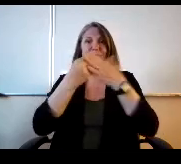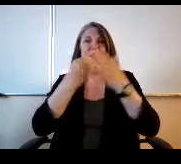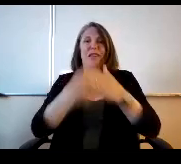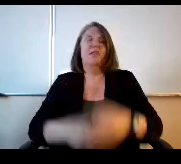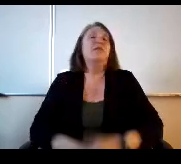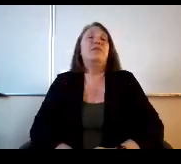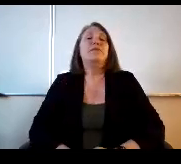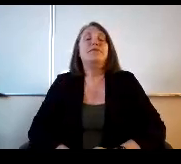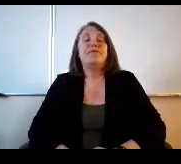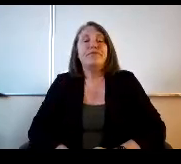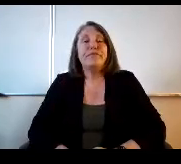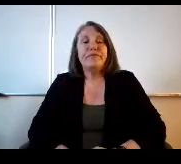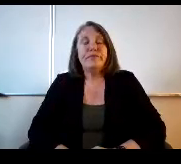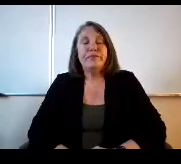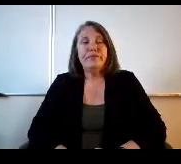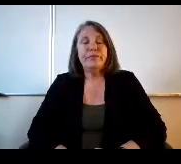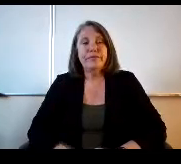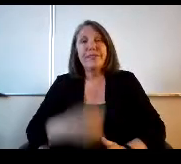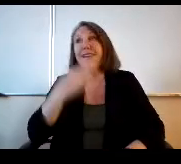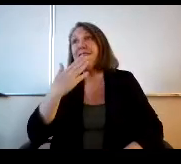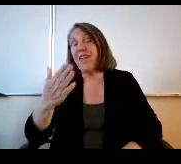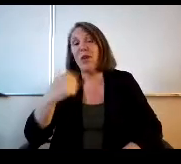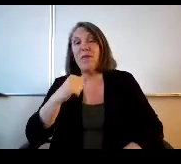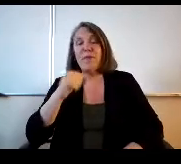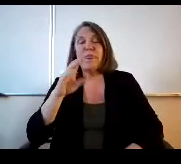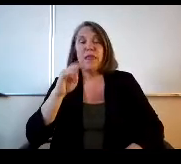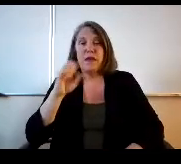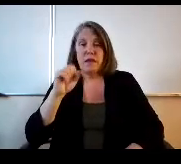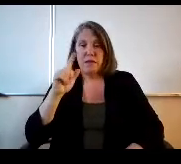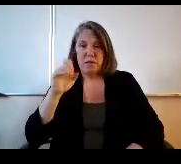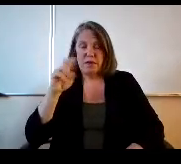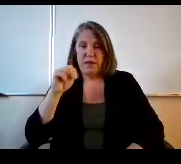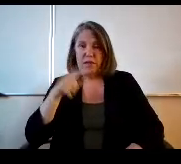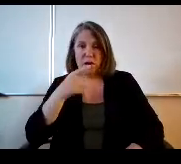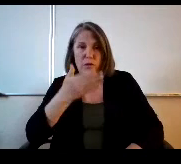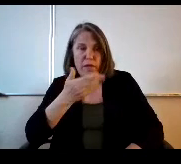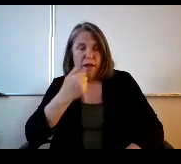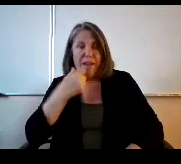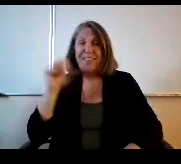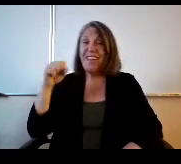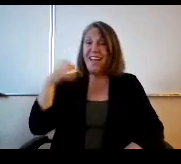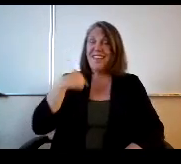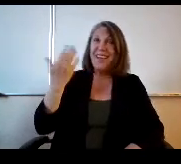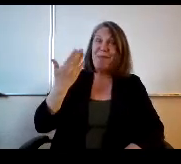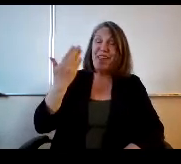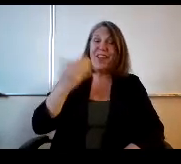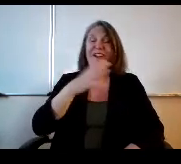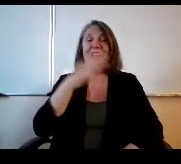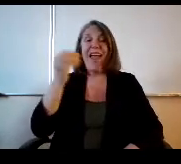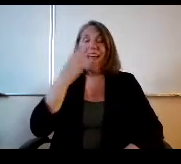Mr. Gregory. Miss Allen are you? Are you there? Yes, I'm here. And good thing that you gave me the